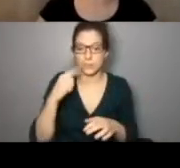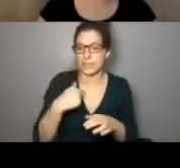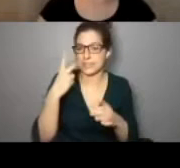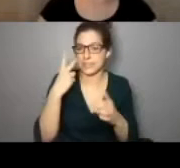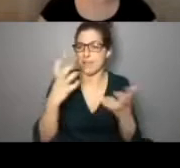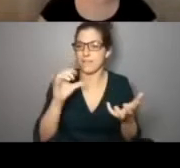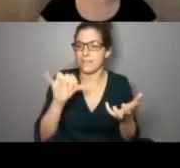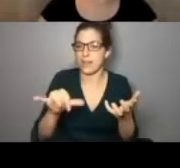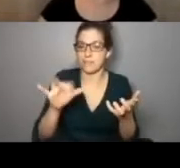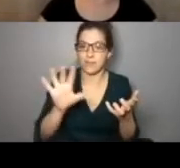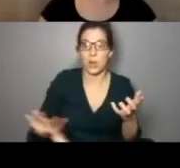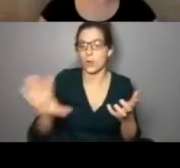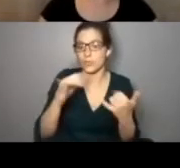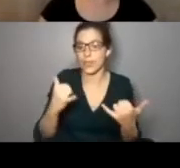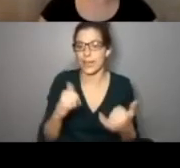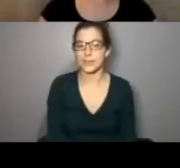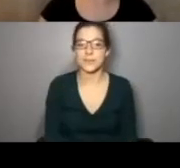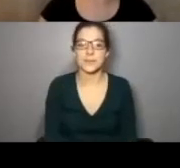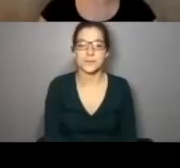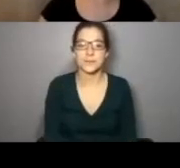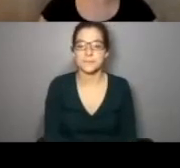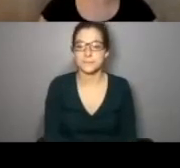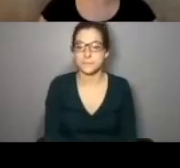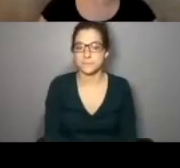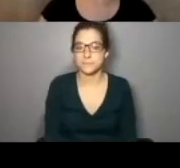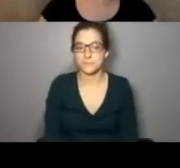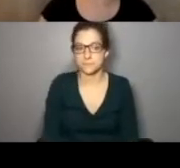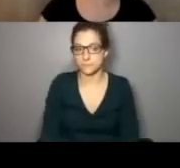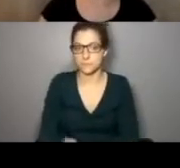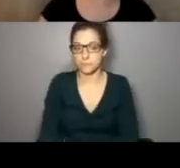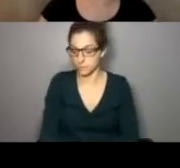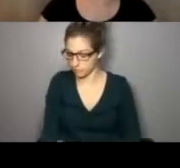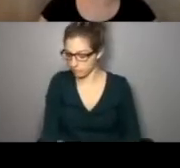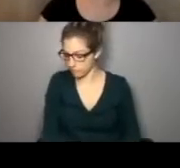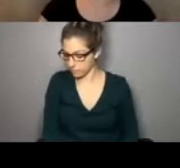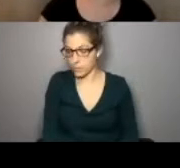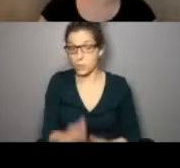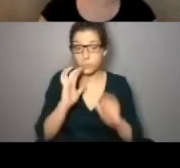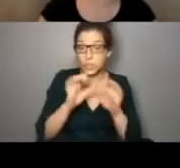cals and stuff like that. I think we see a lot of that all over the place now. Communication plans